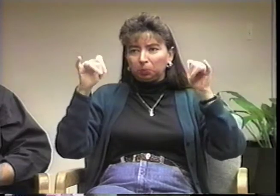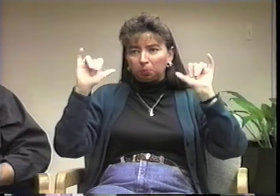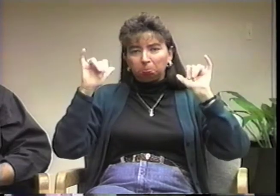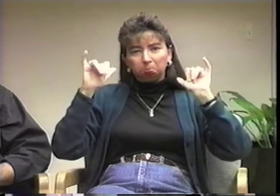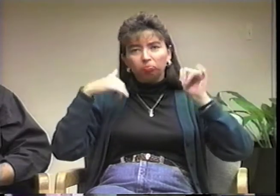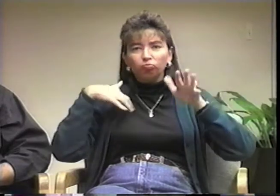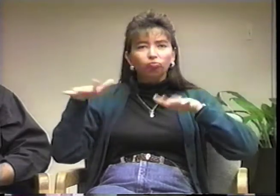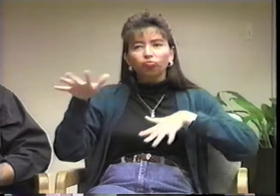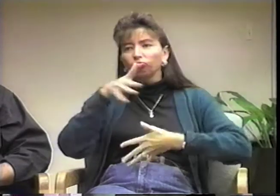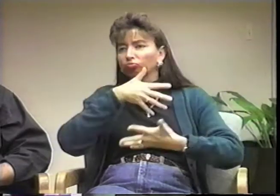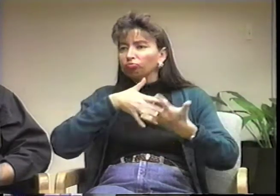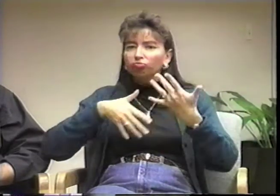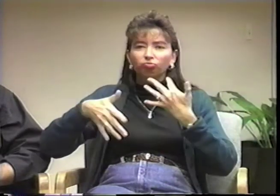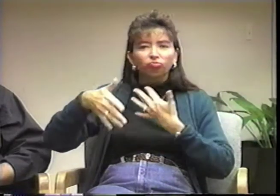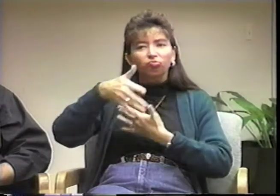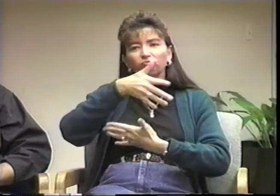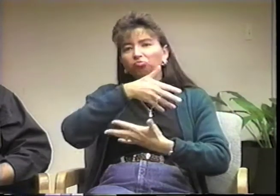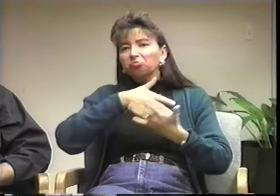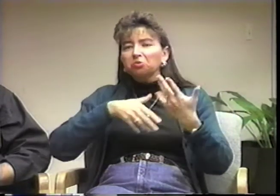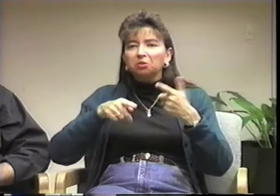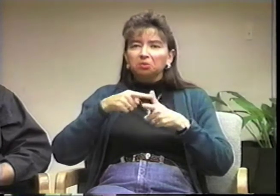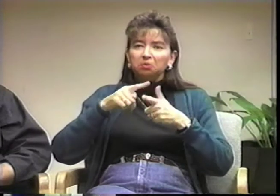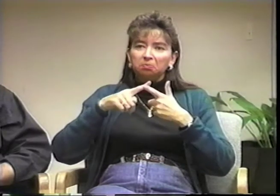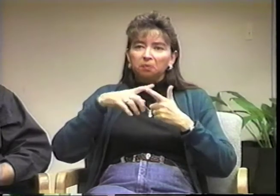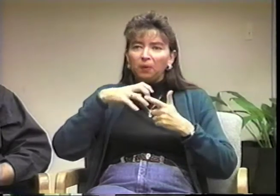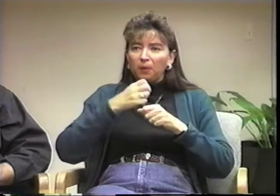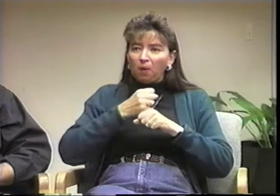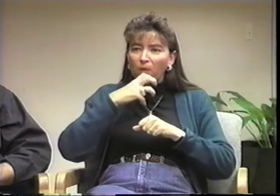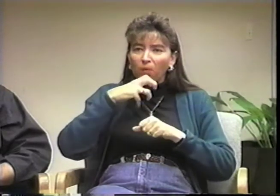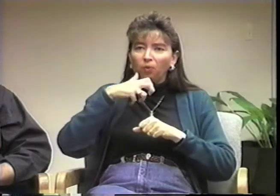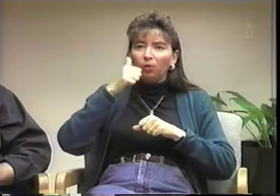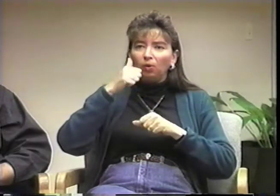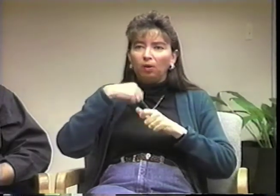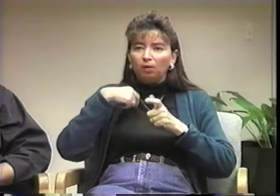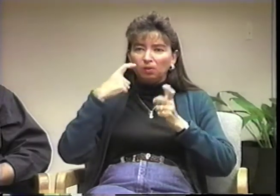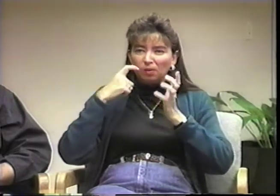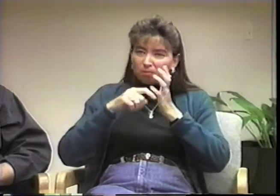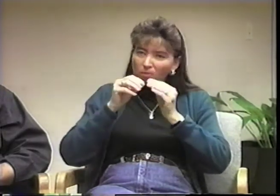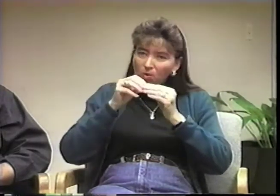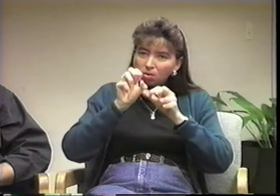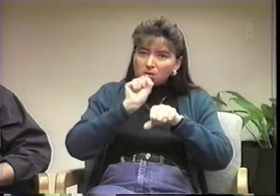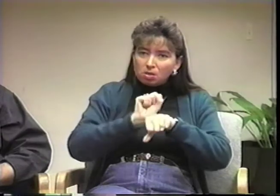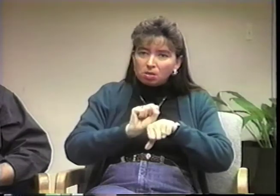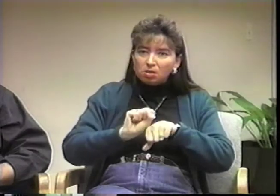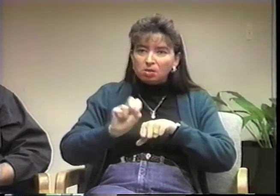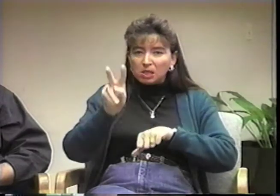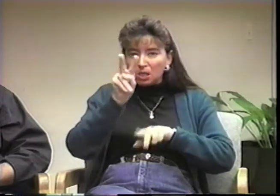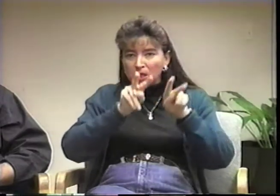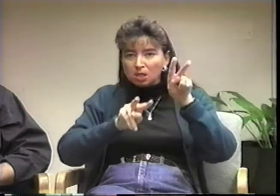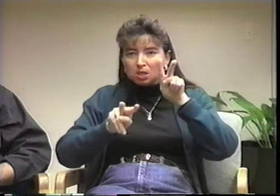as I was active in the Deaf Community and really relied on my vision, but that didn't seem to be a problem.